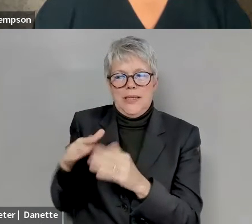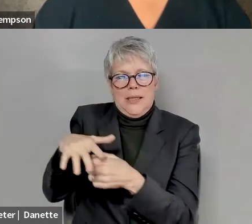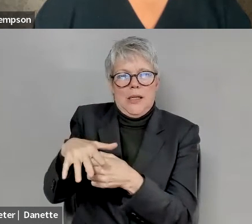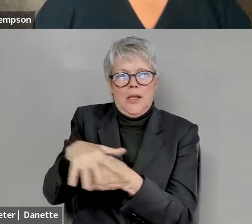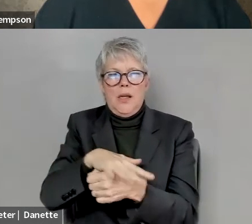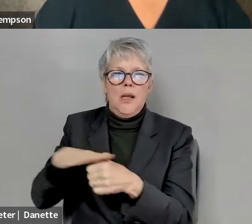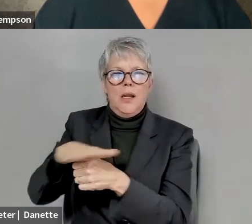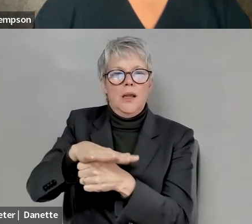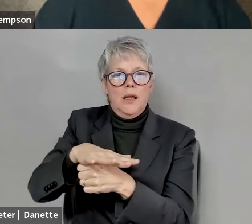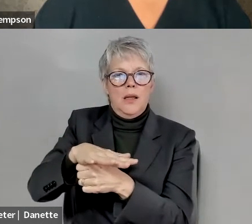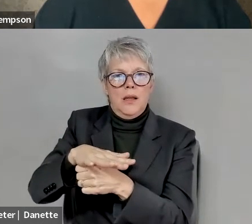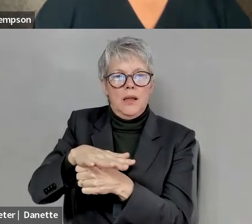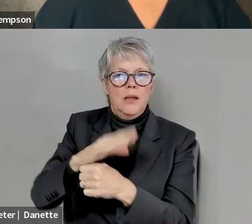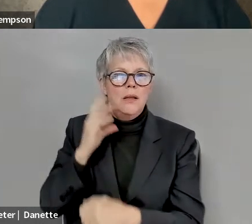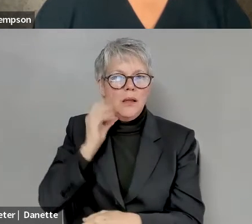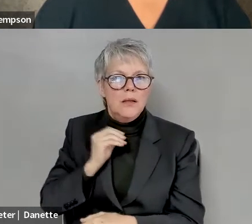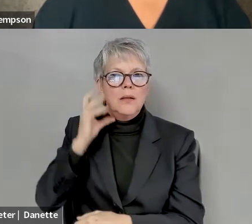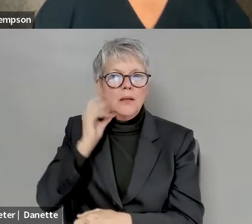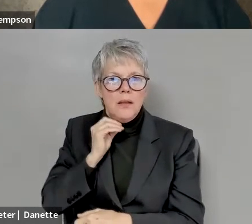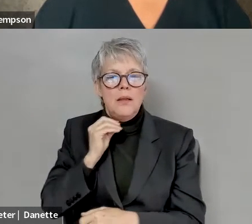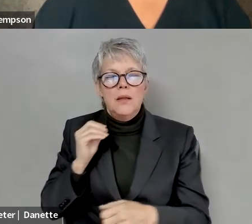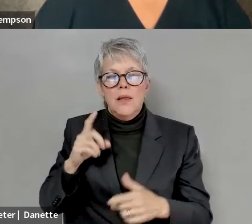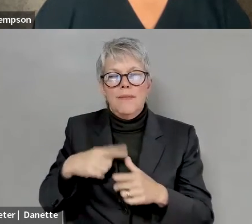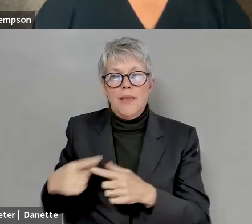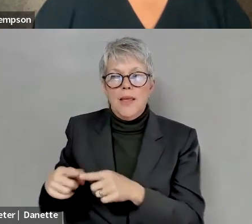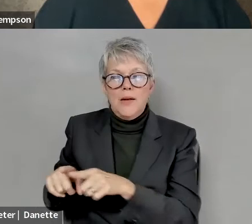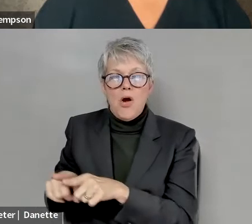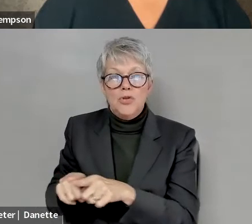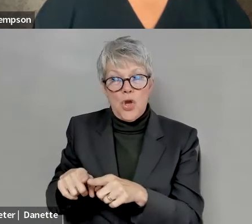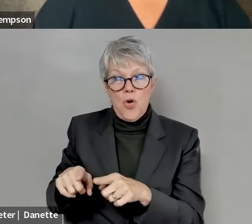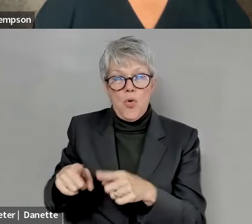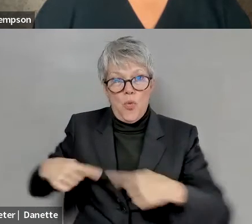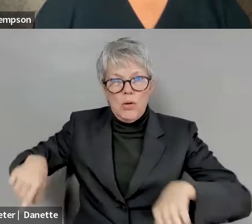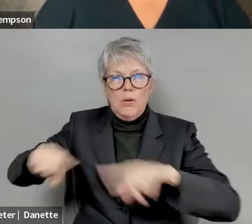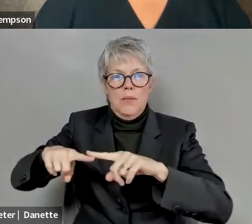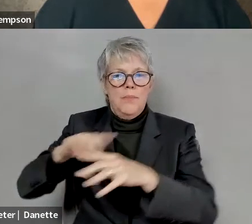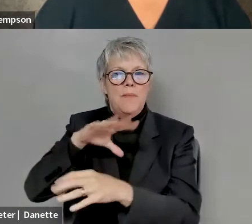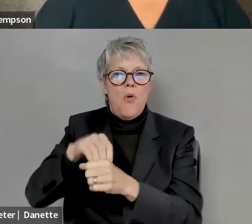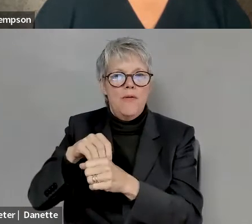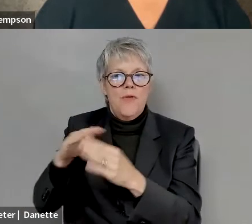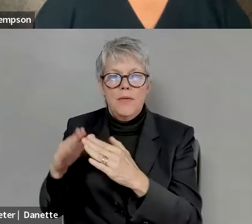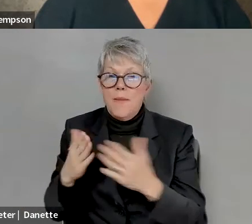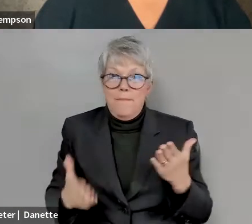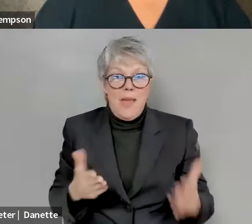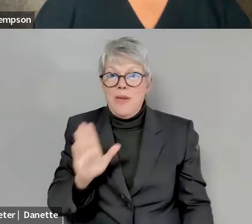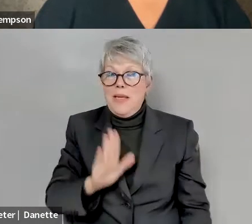Michael Smith: and on top of that get more involved in in that community. It might be your own community as well.